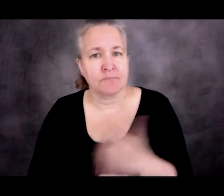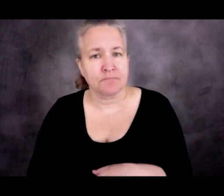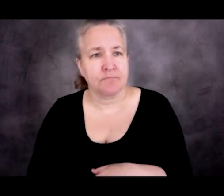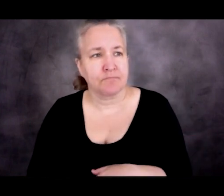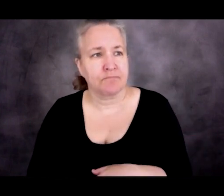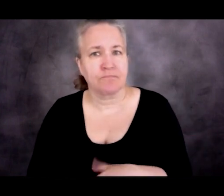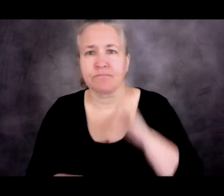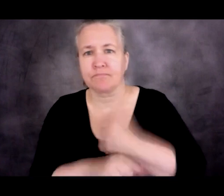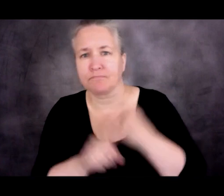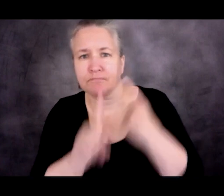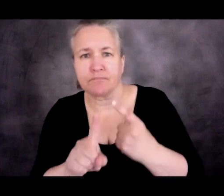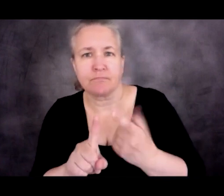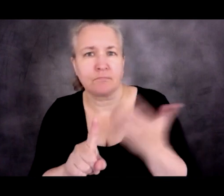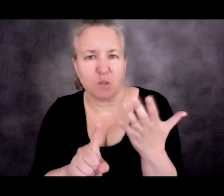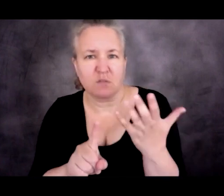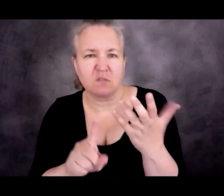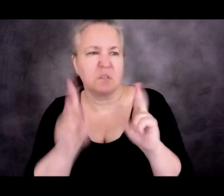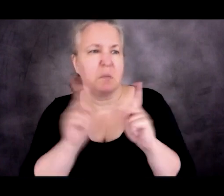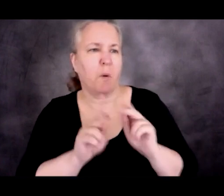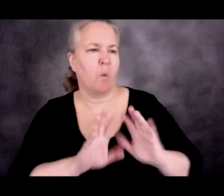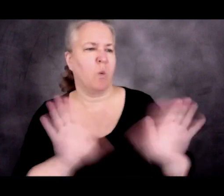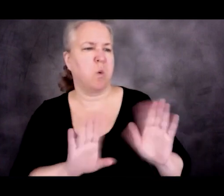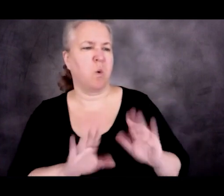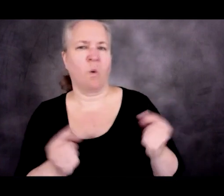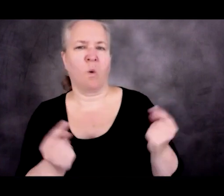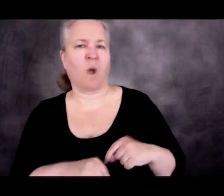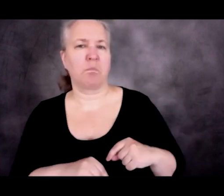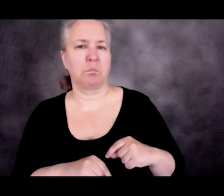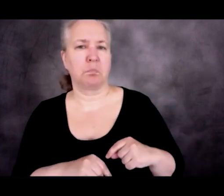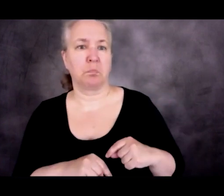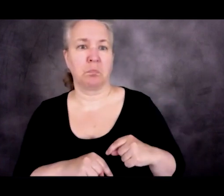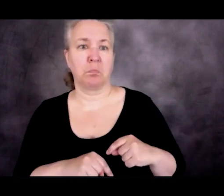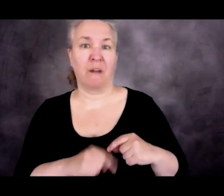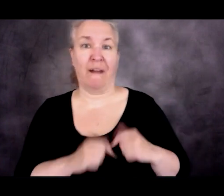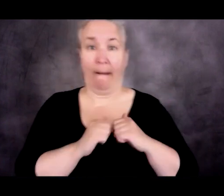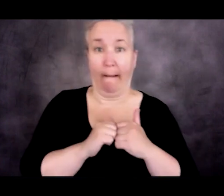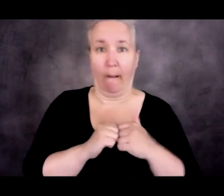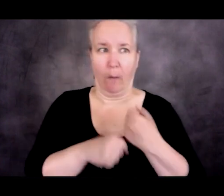and they're designed to discourage people by making it dangerous and, by making it dangerous,